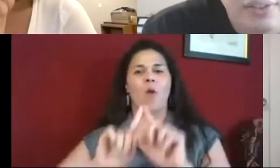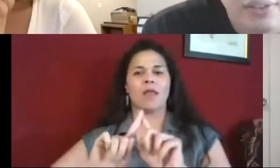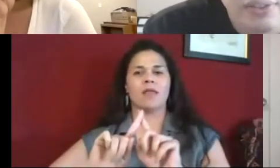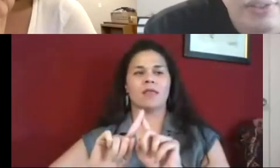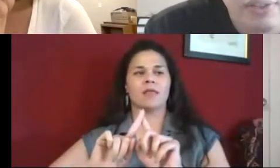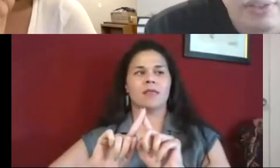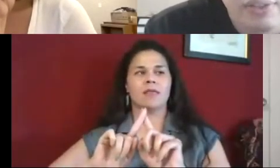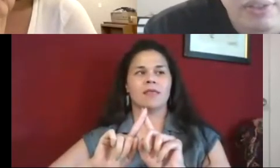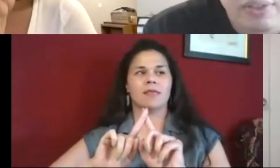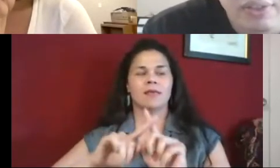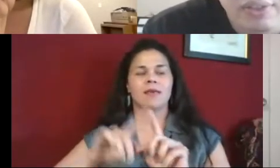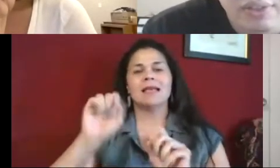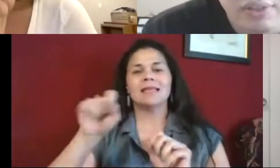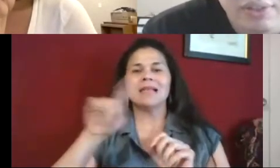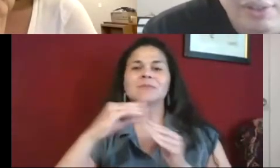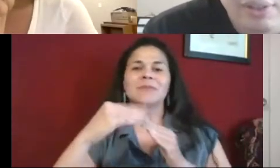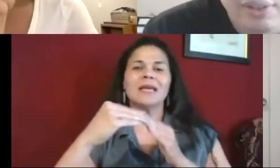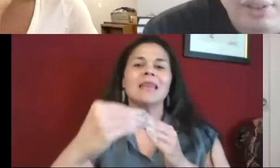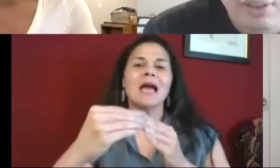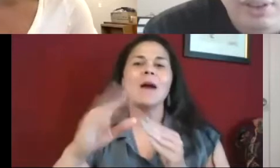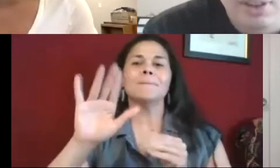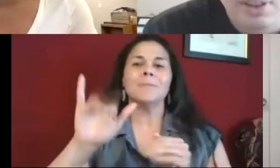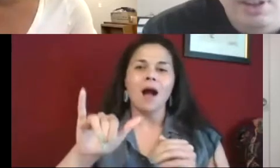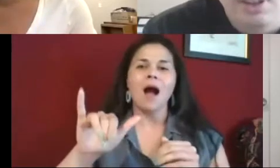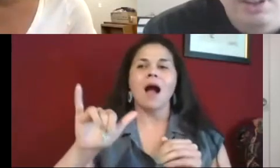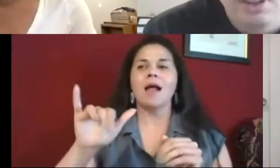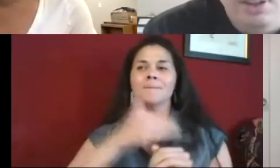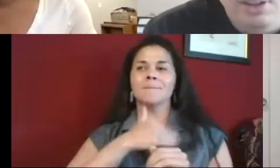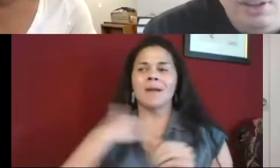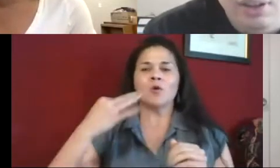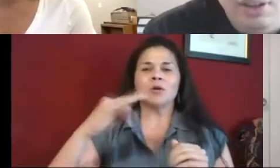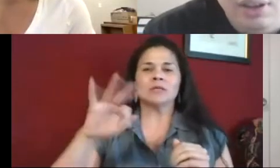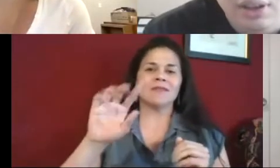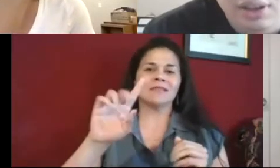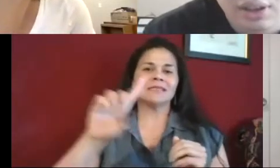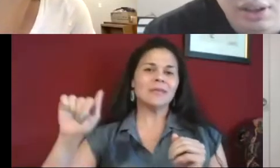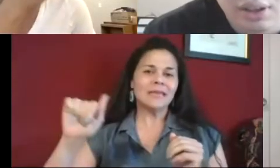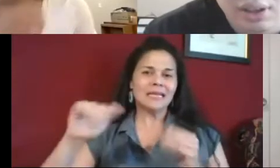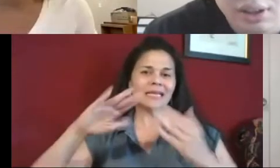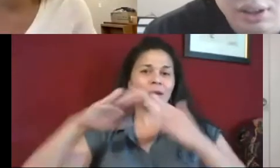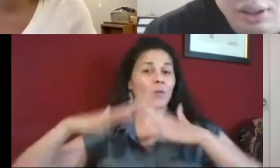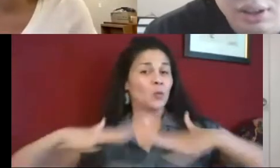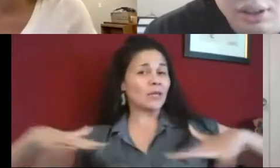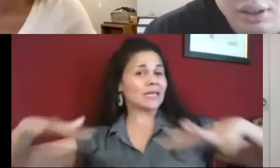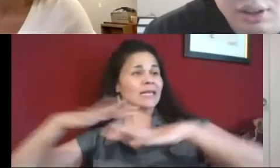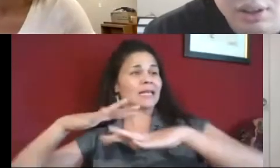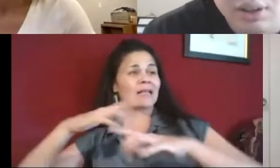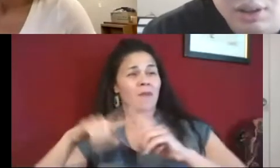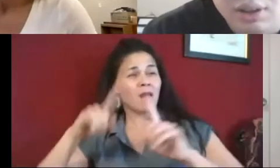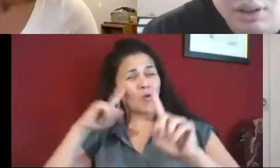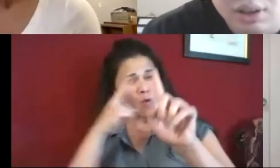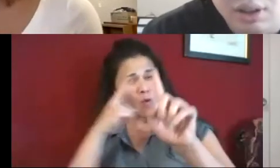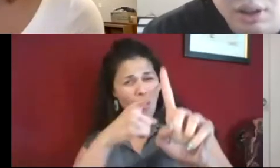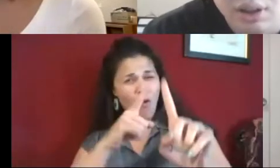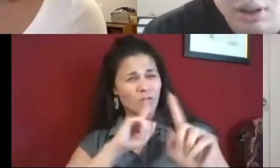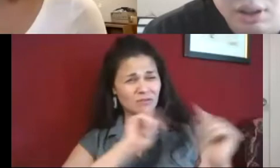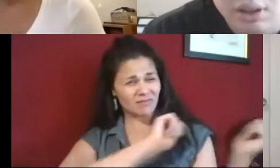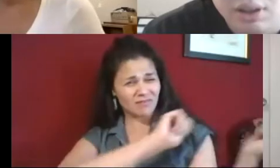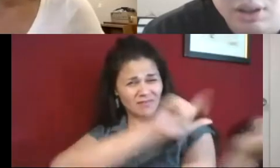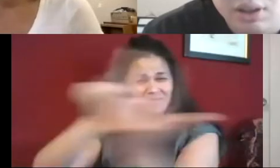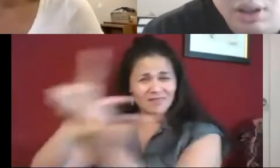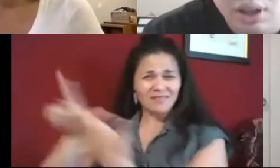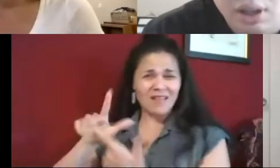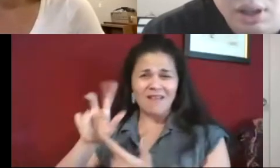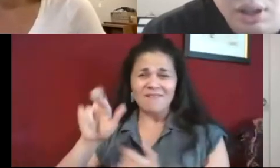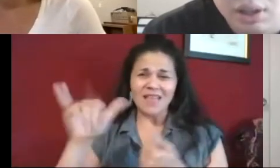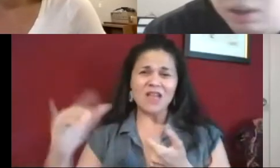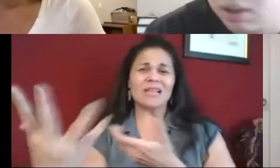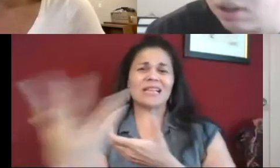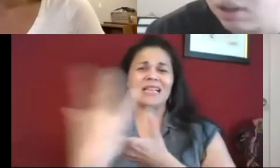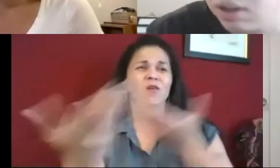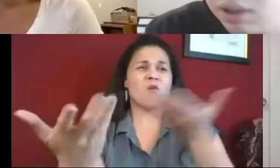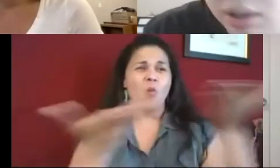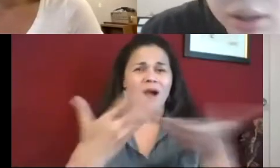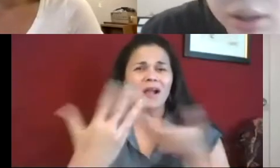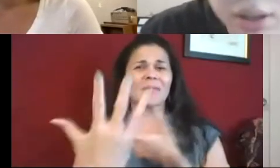inclusive of everyone. It's led by members of the disability community and